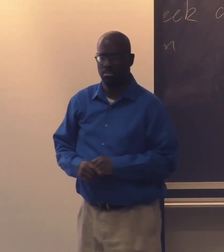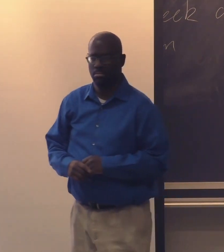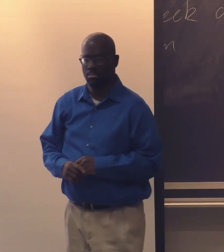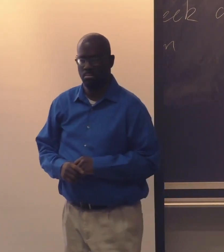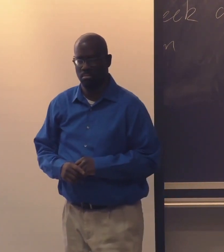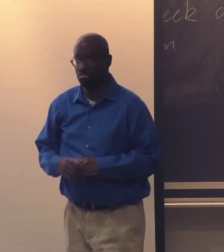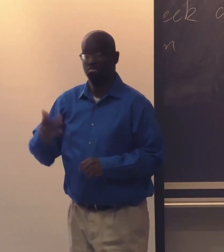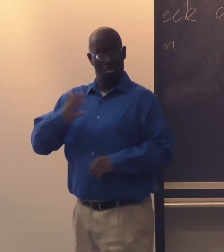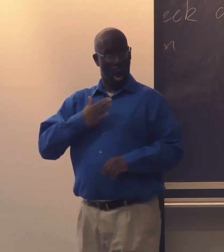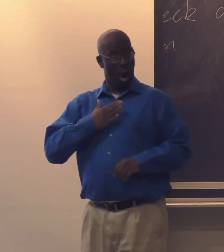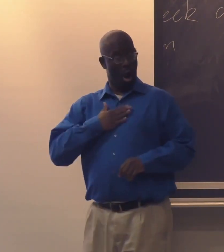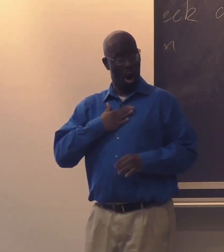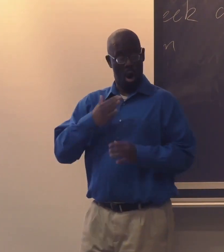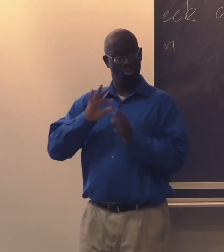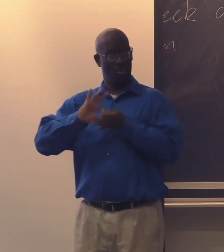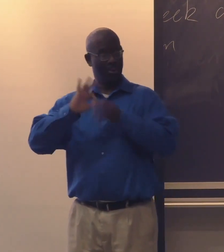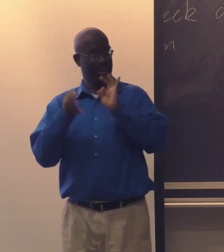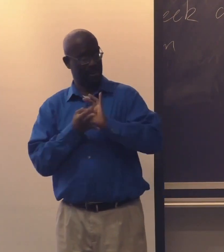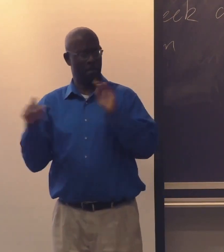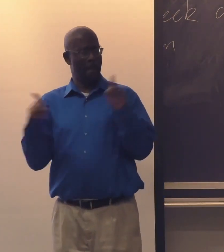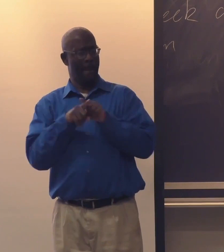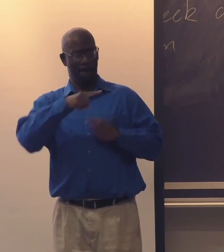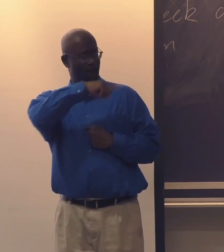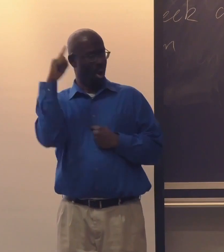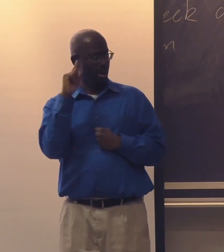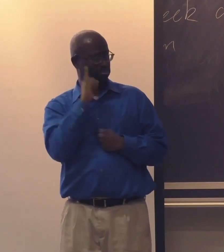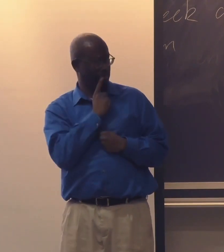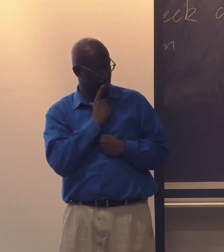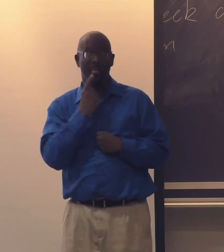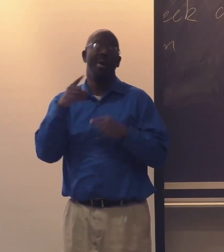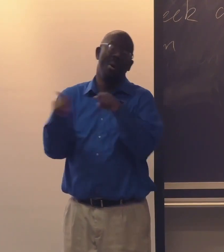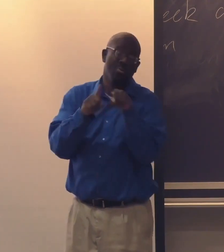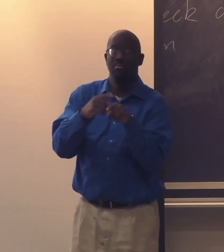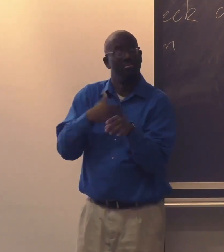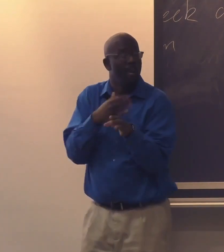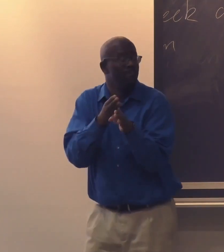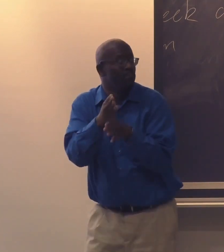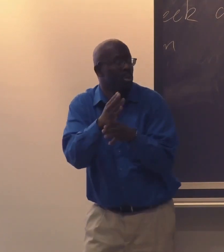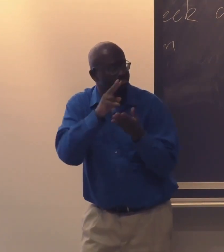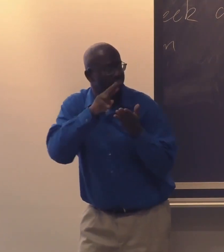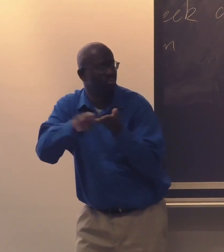they're expressing themselves. My interpretation as a Black deaf person